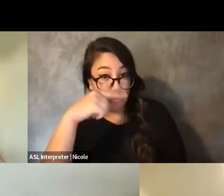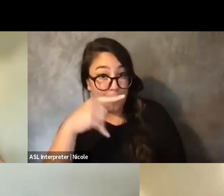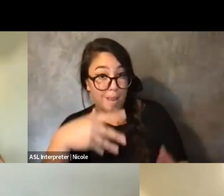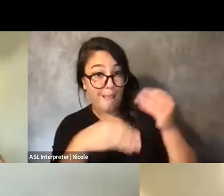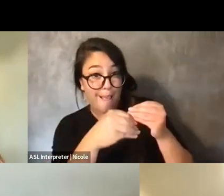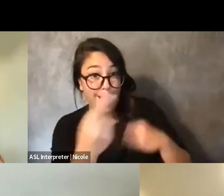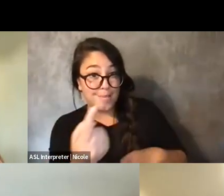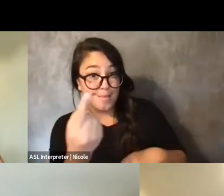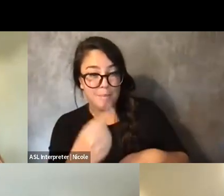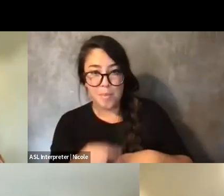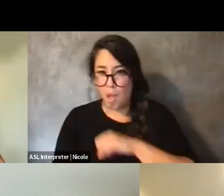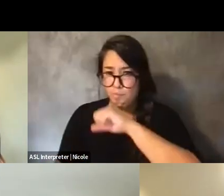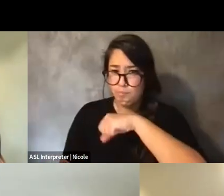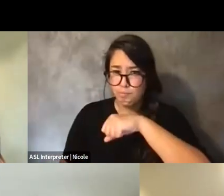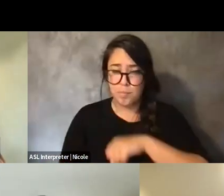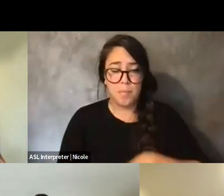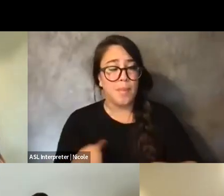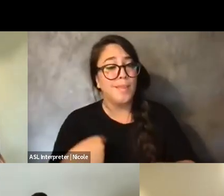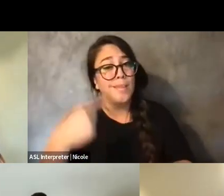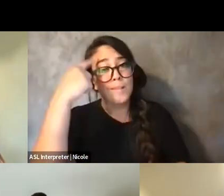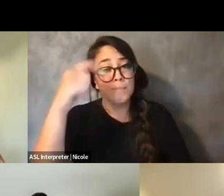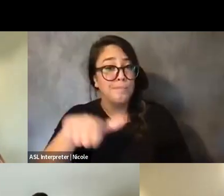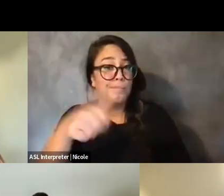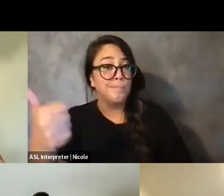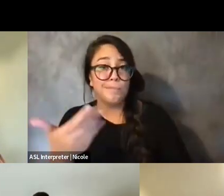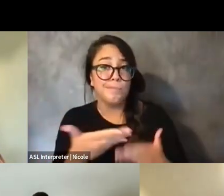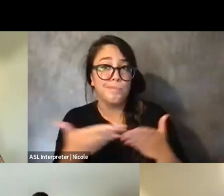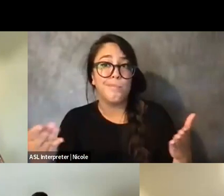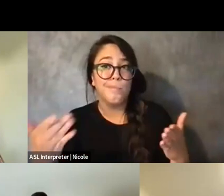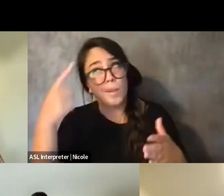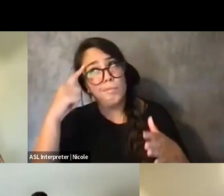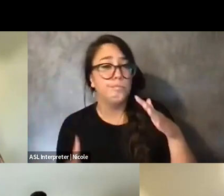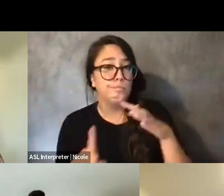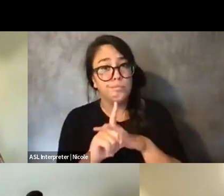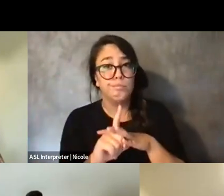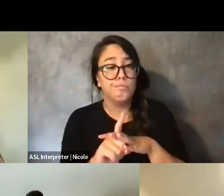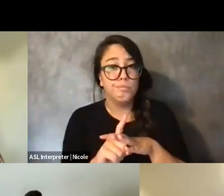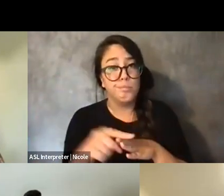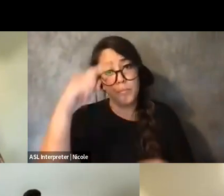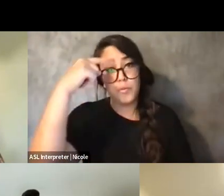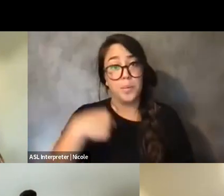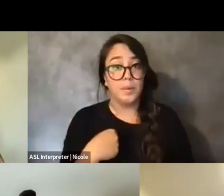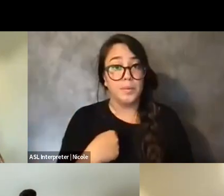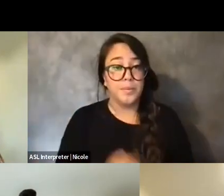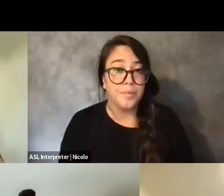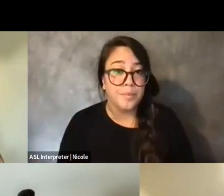I think also one thing that comes up for me, like, when there's not enough spaciousness